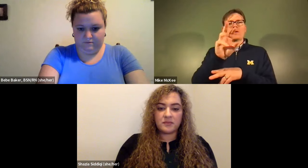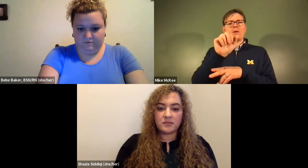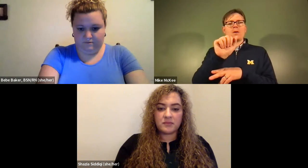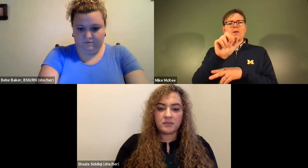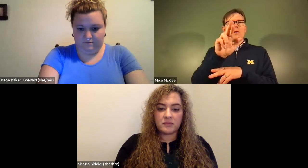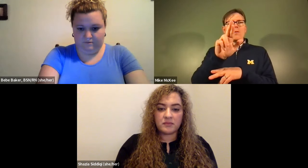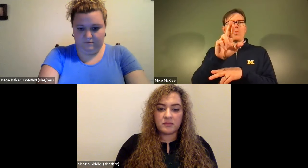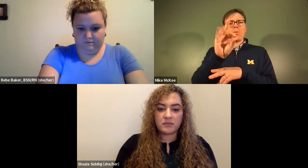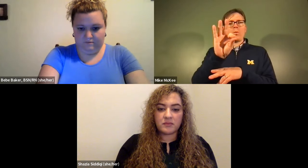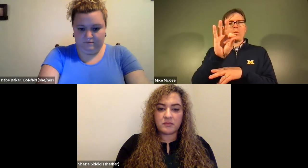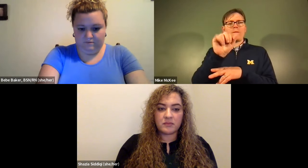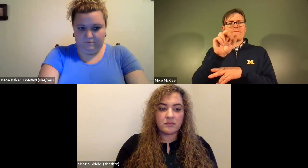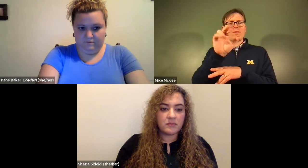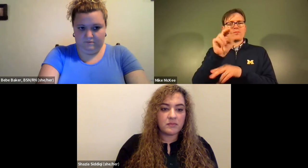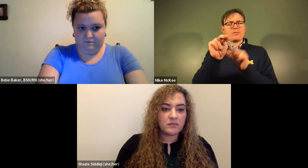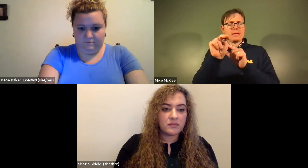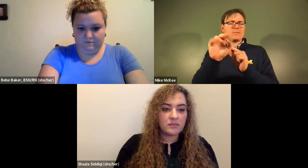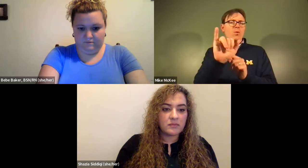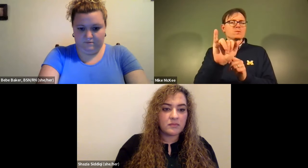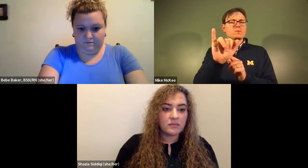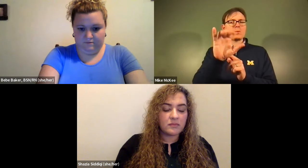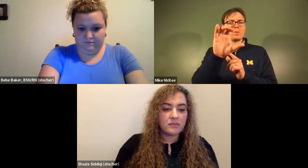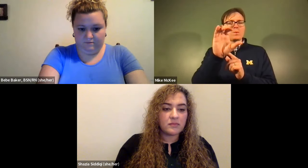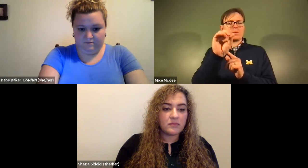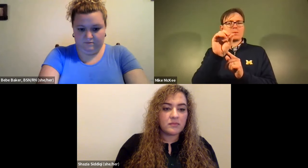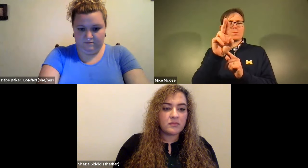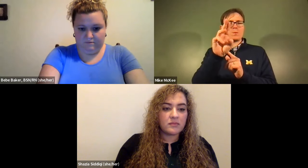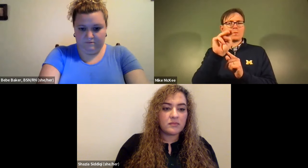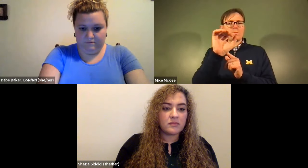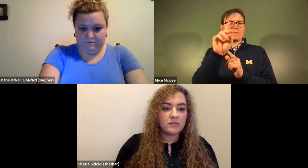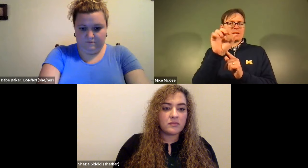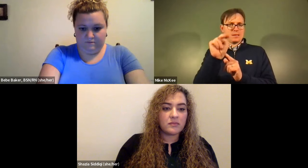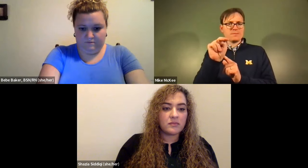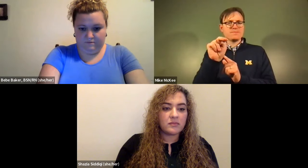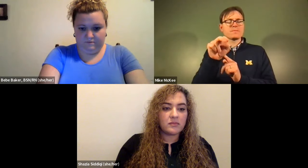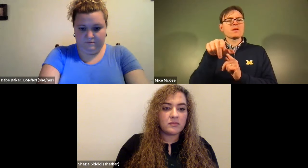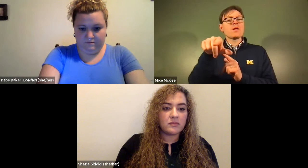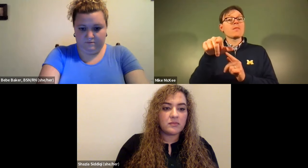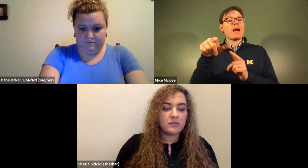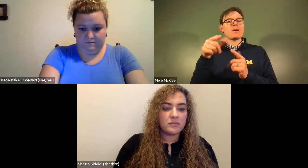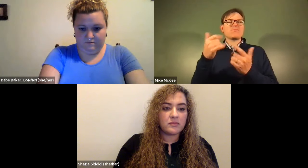James Cech: There was an older medication. James Cech: You may have heard of called warfarin. James Cech: And coumadin.